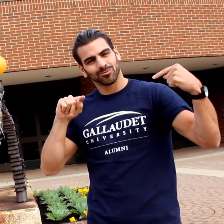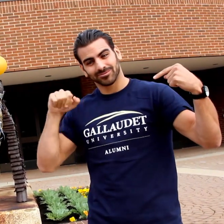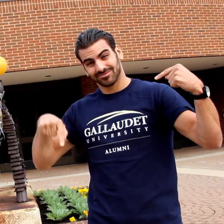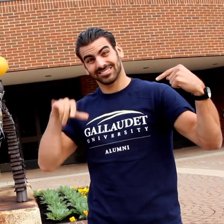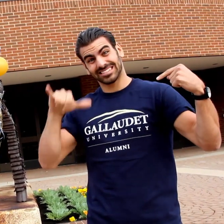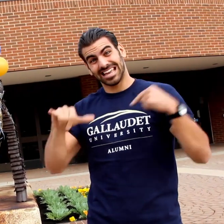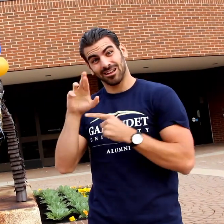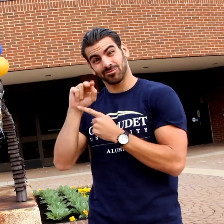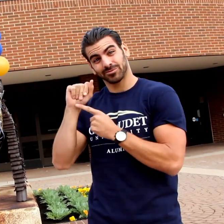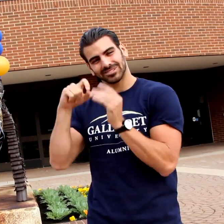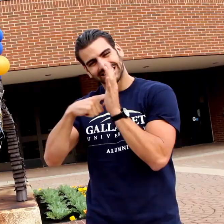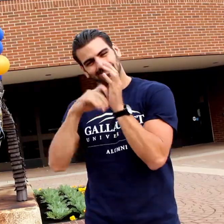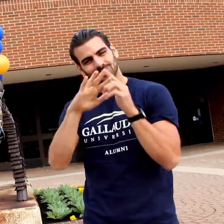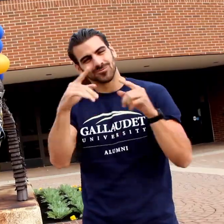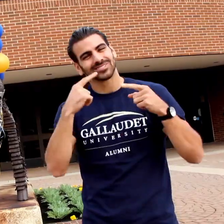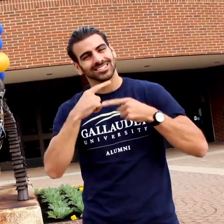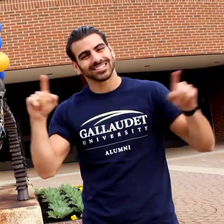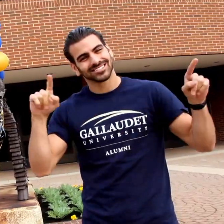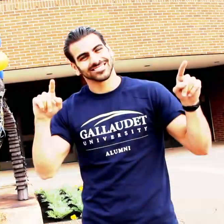knowing your roots is the key to success.